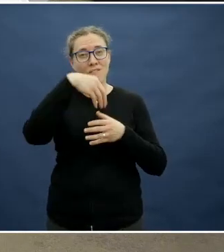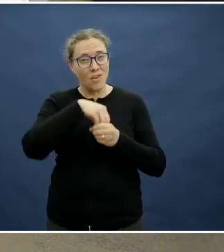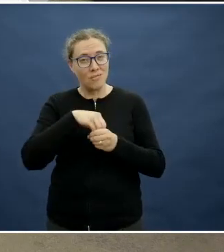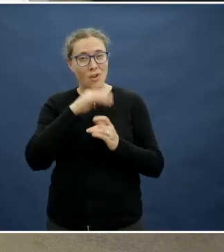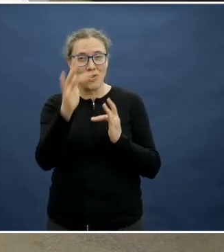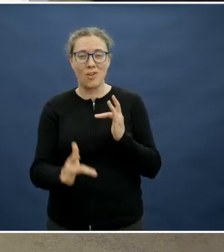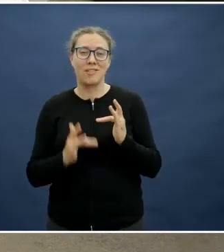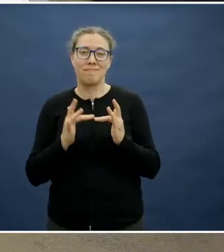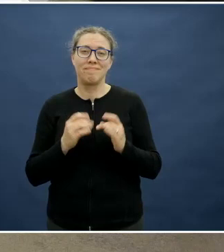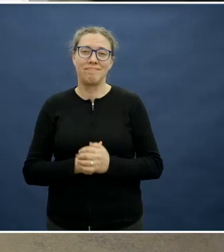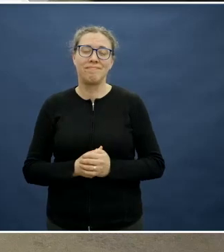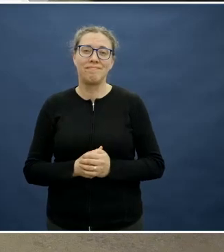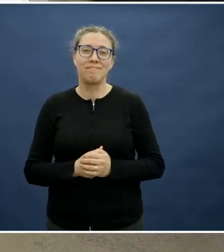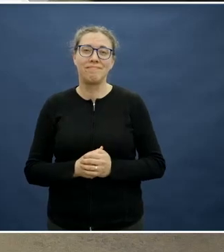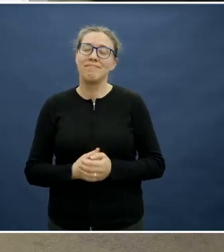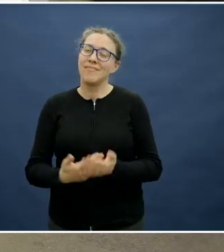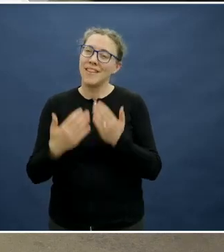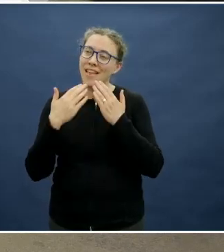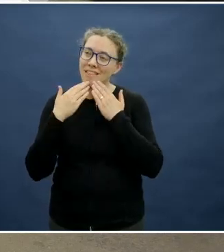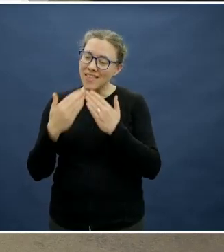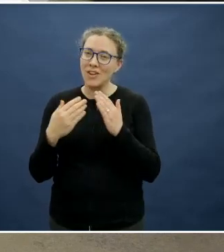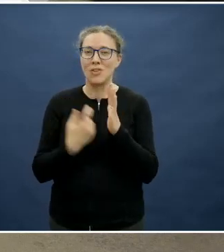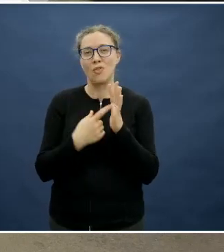I would like to say thank you once more to Rebecca and Themis for your knowledge and